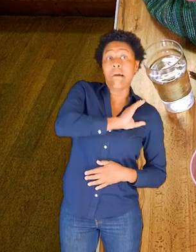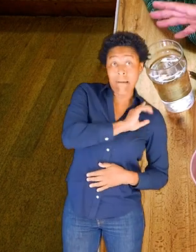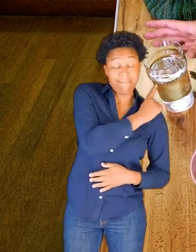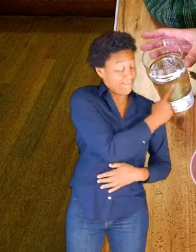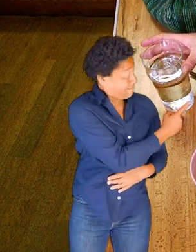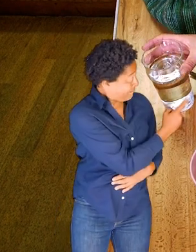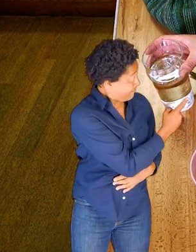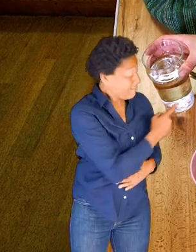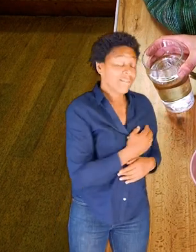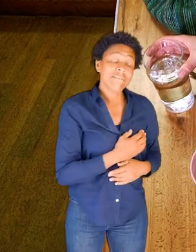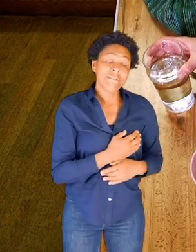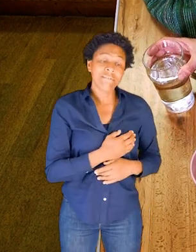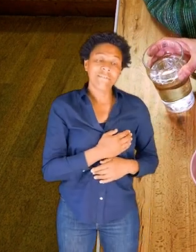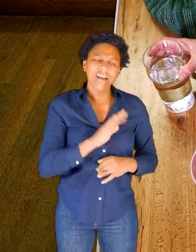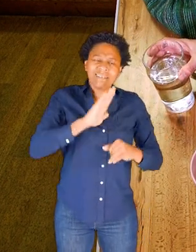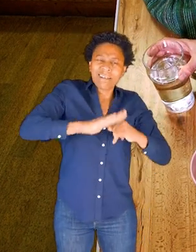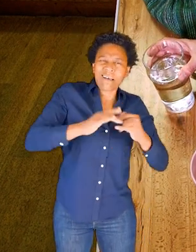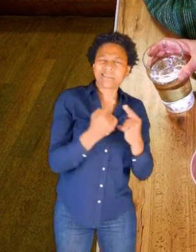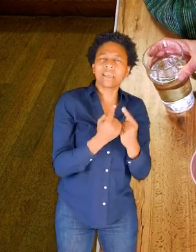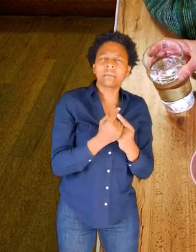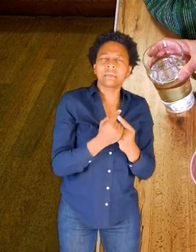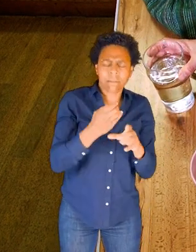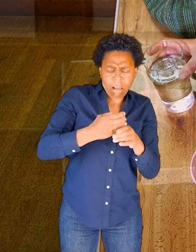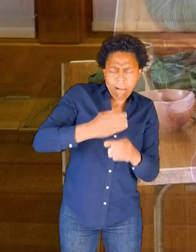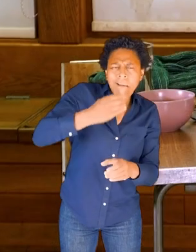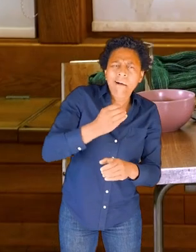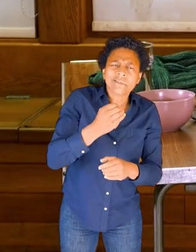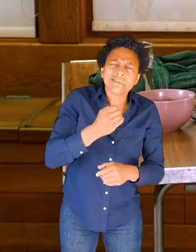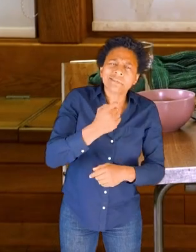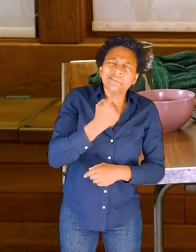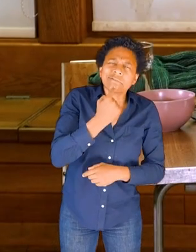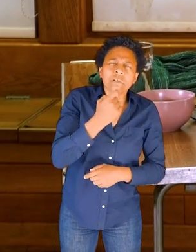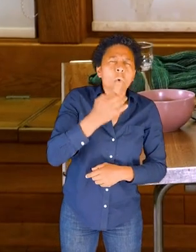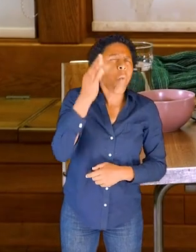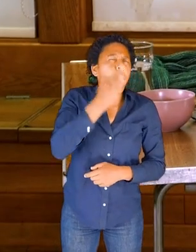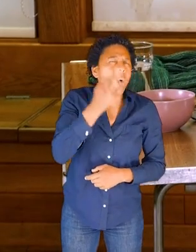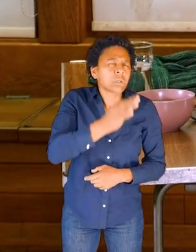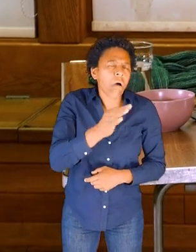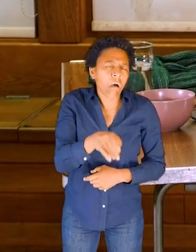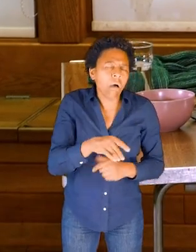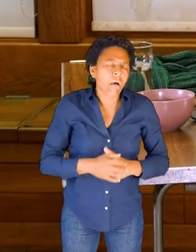And I have, finally, a glass of water. This, I have to say, is completely optional.